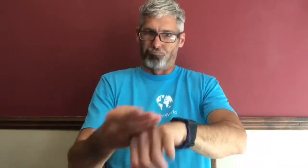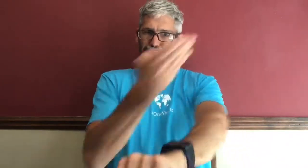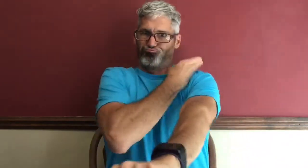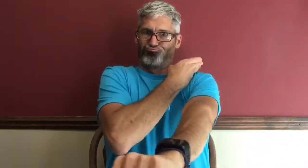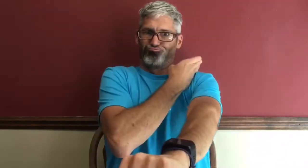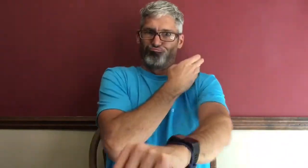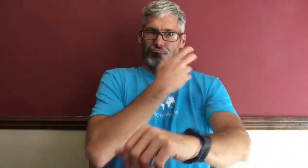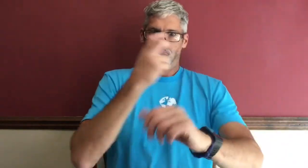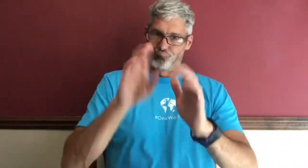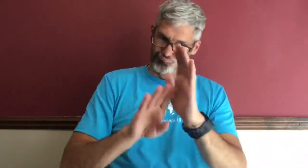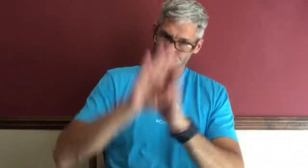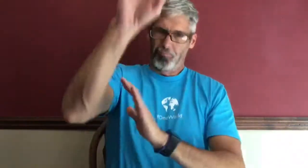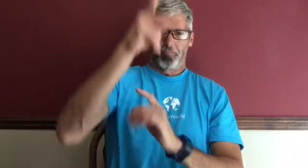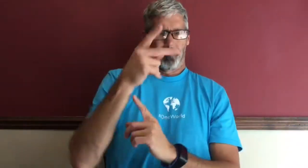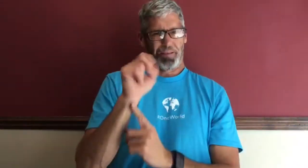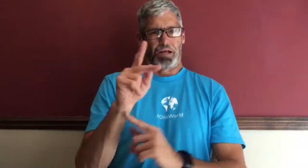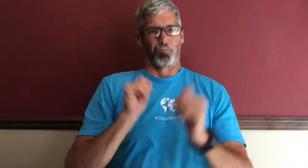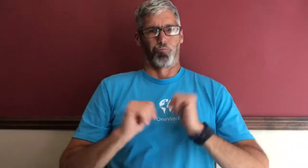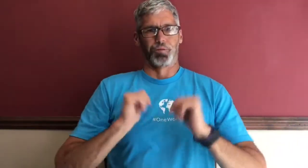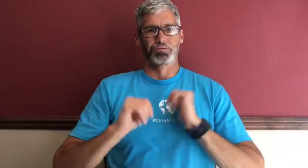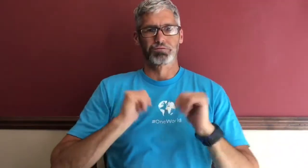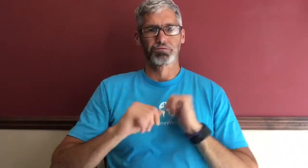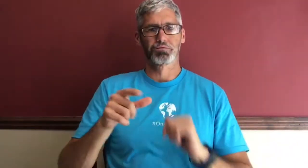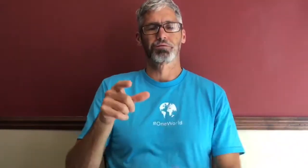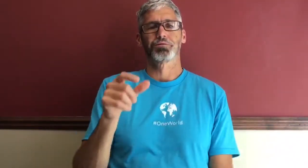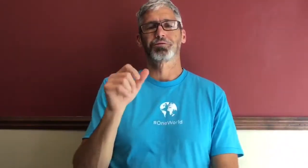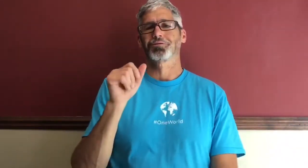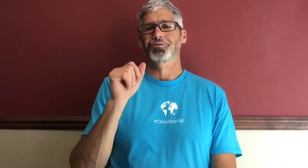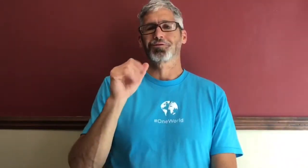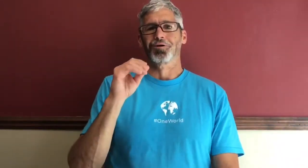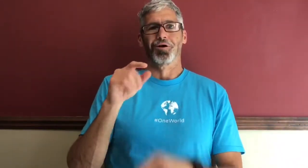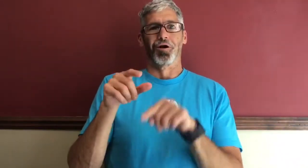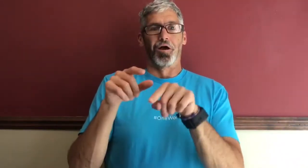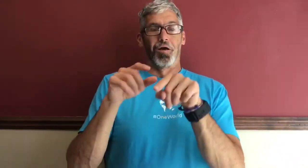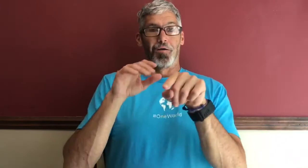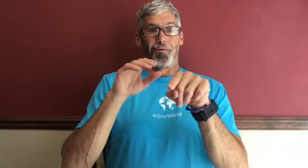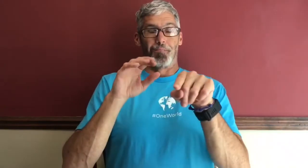not just gradually but it'll go way up and it just Peaks your performance so